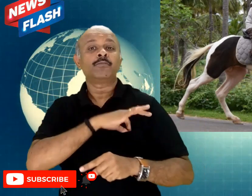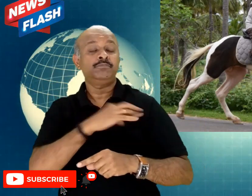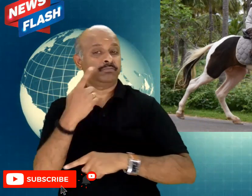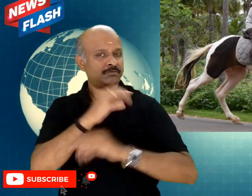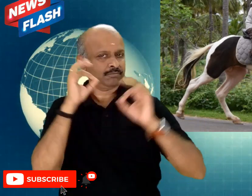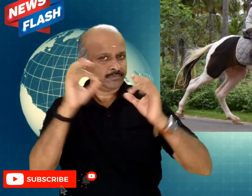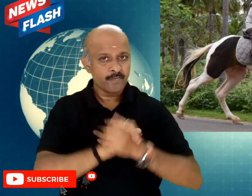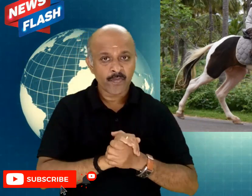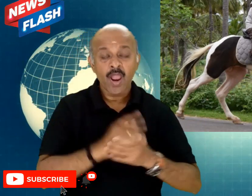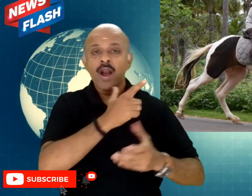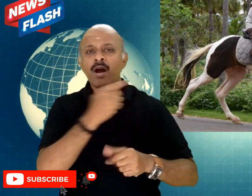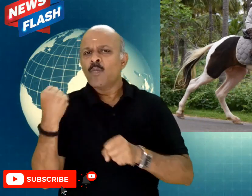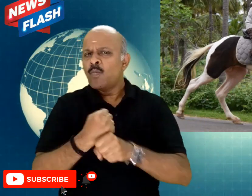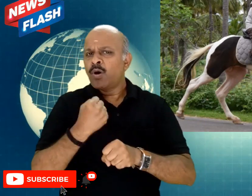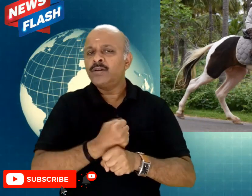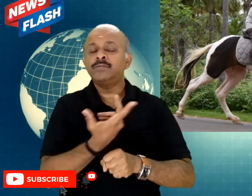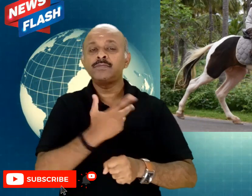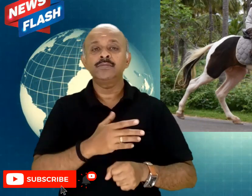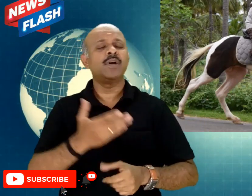he gets income on all of these